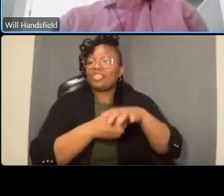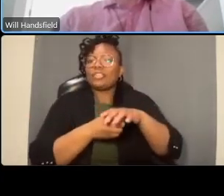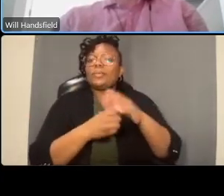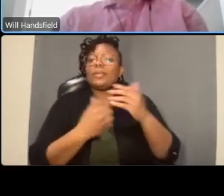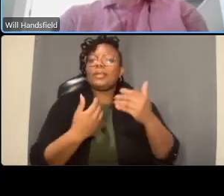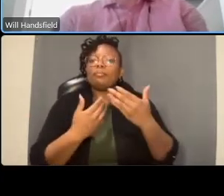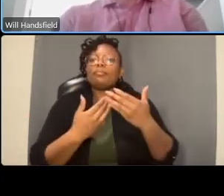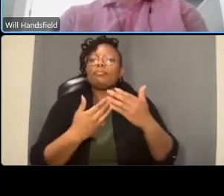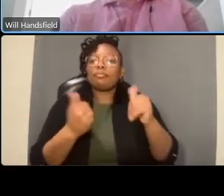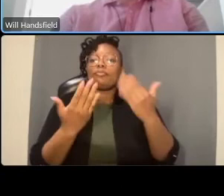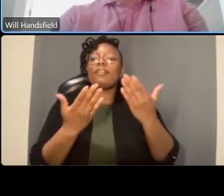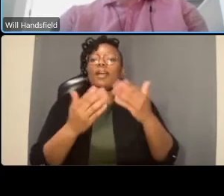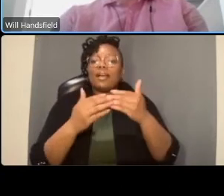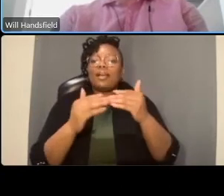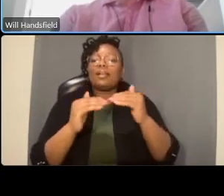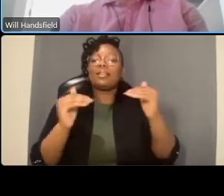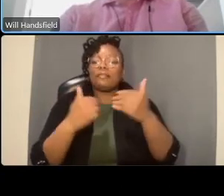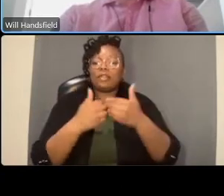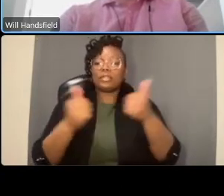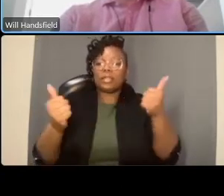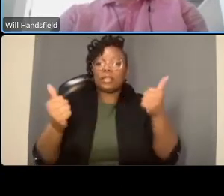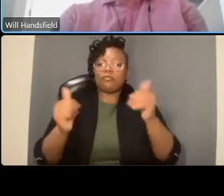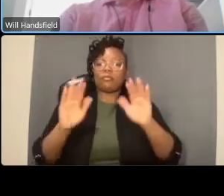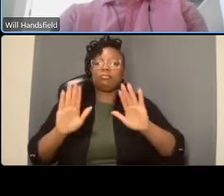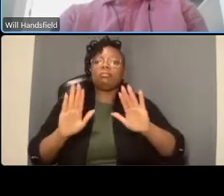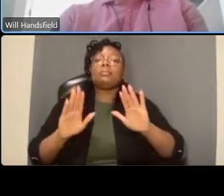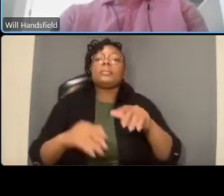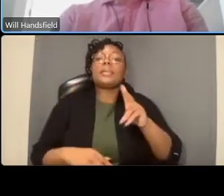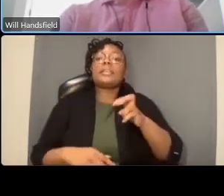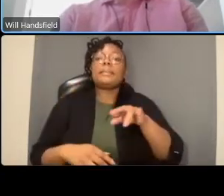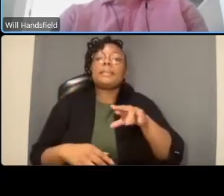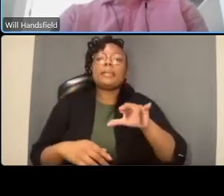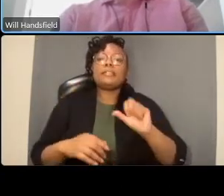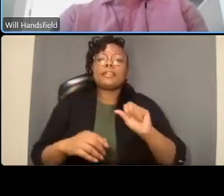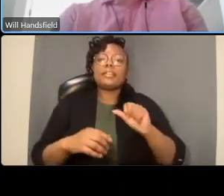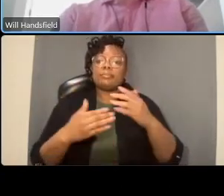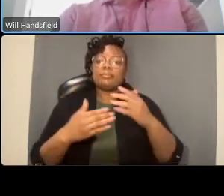facilities so that um an eight-year-old with their parents can ride in these lanes or be